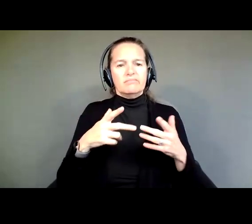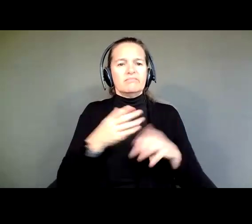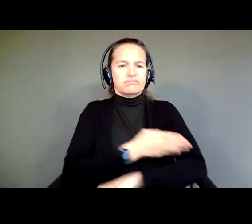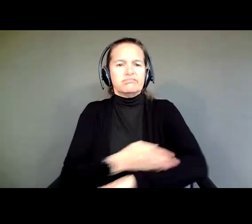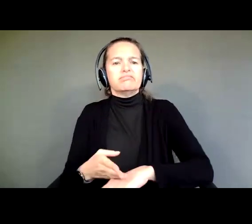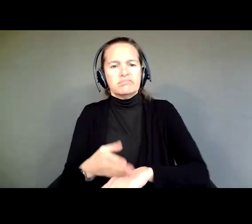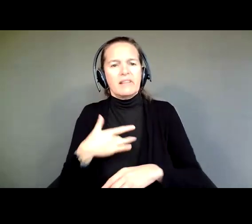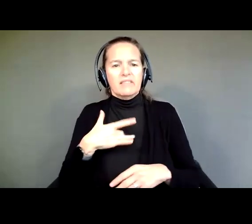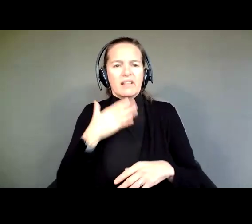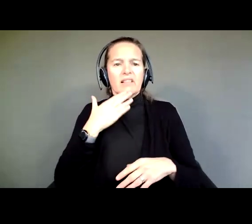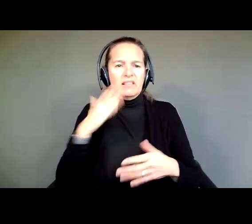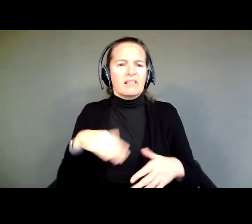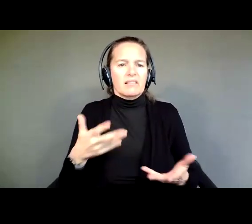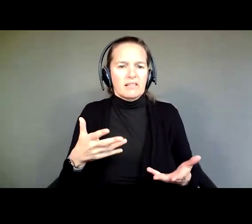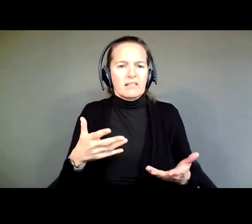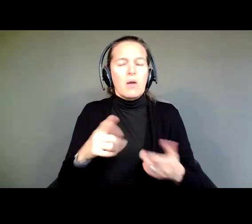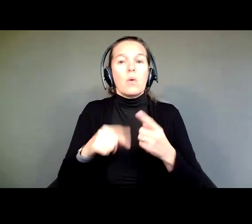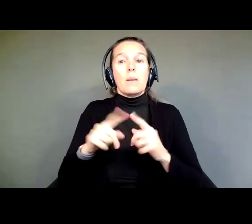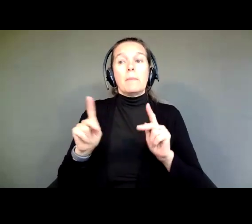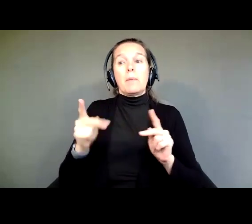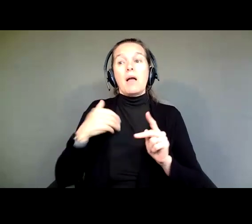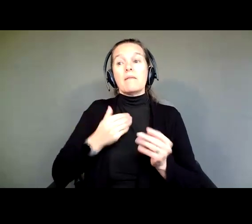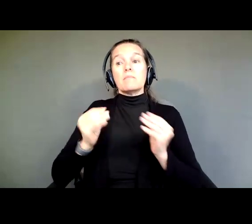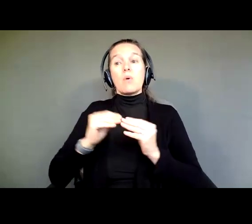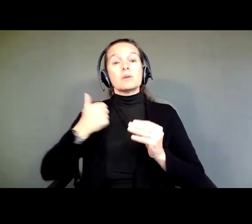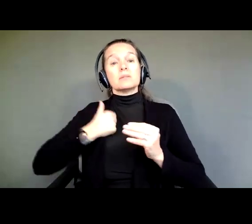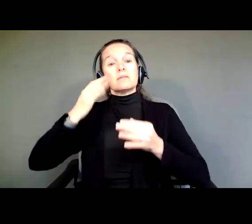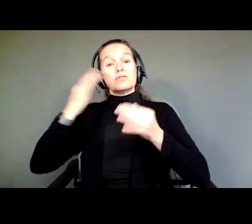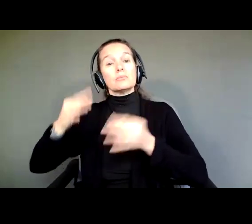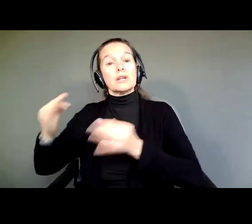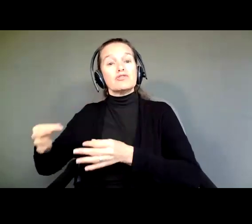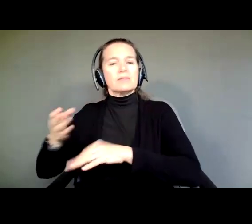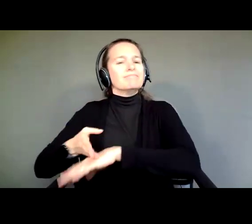We know when people have more self determination, they do better, they're more likely to work,